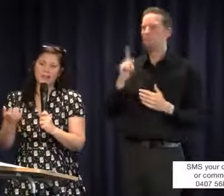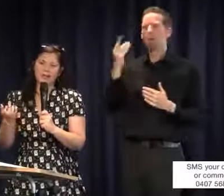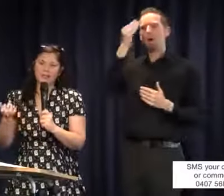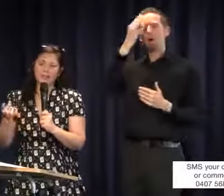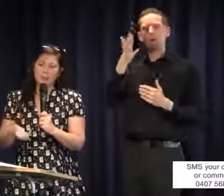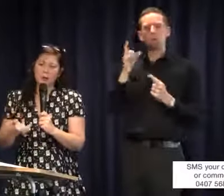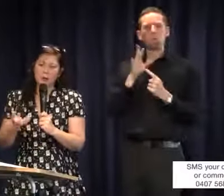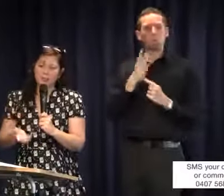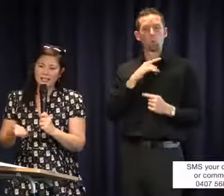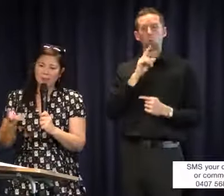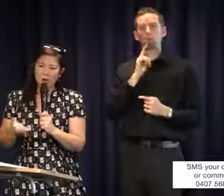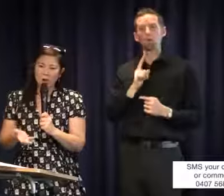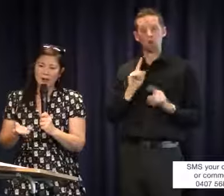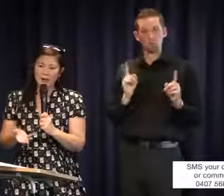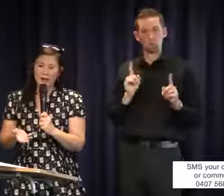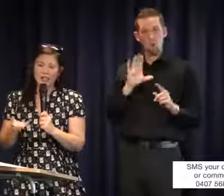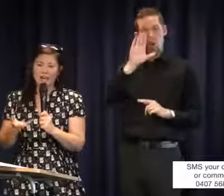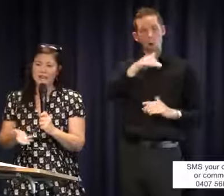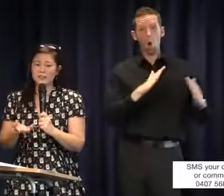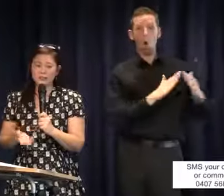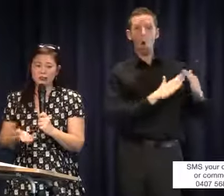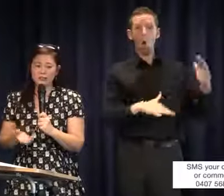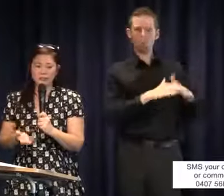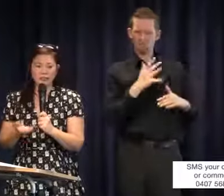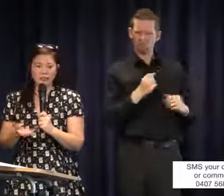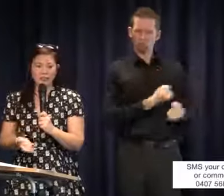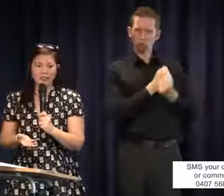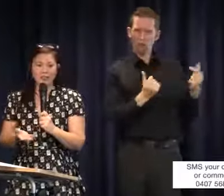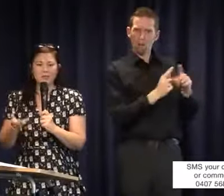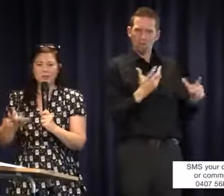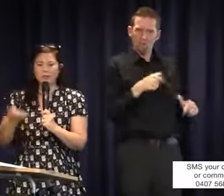that it is so important in the home environment to have a strong language foundation before